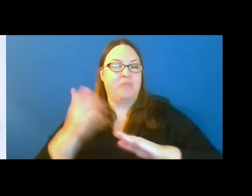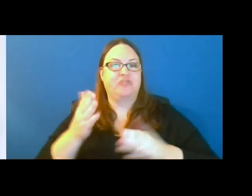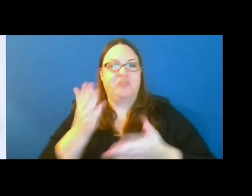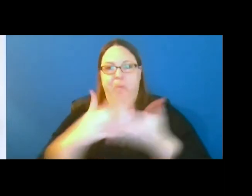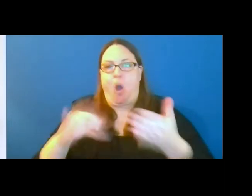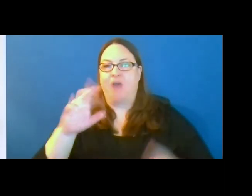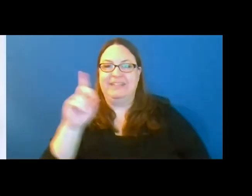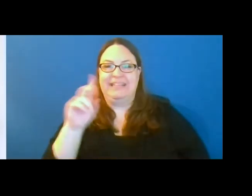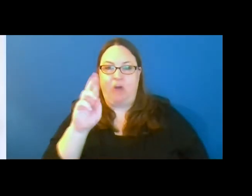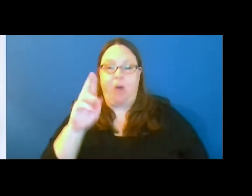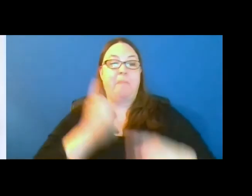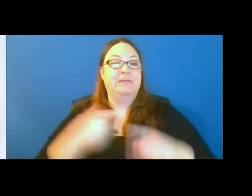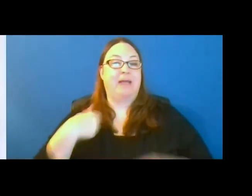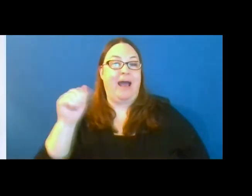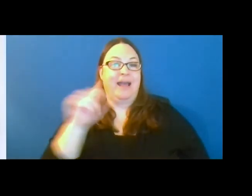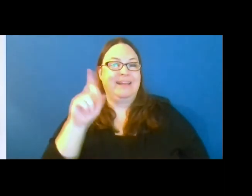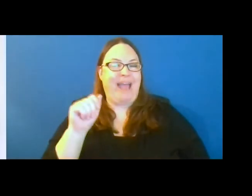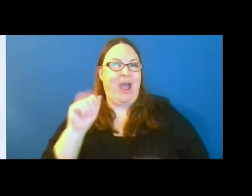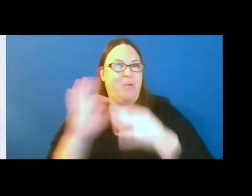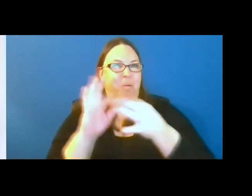I'm also the ADA coordinator for the Department.